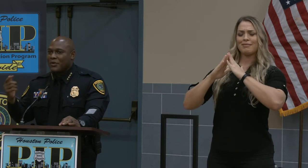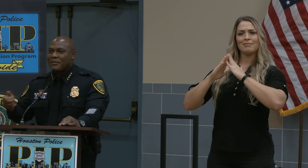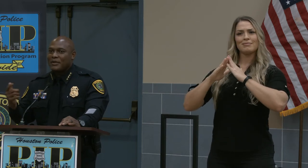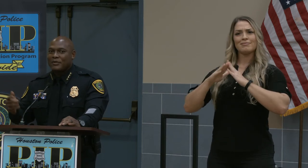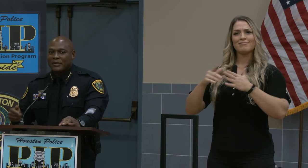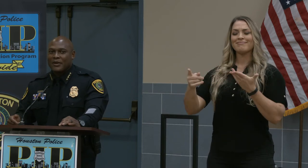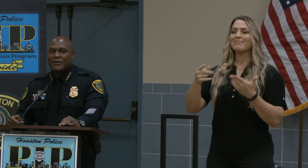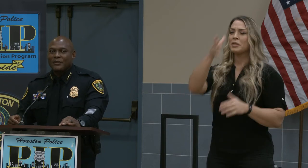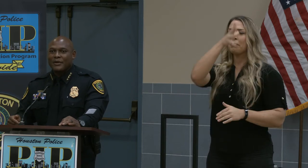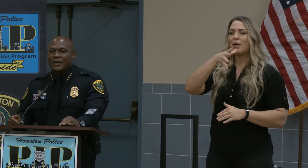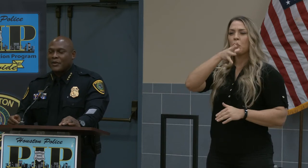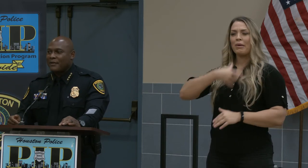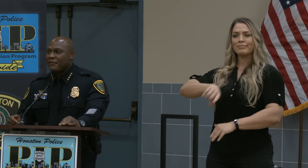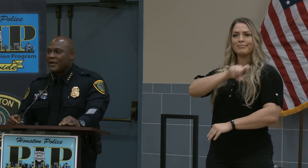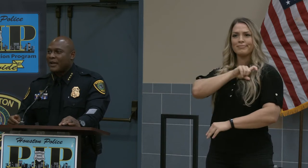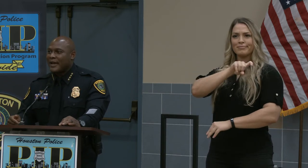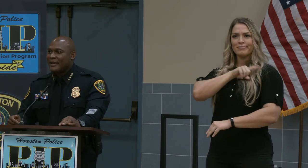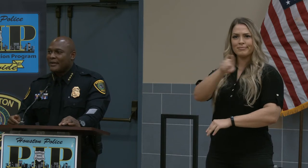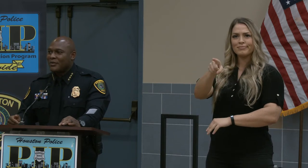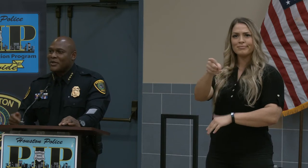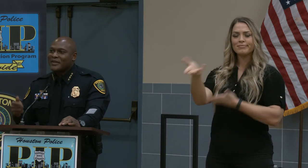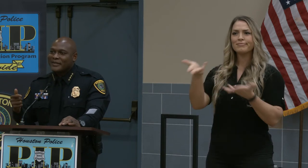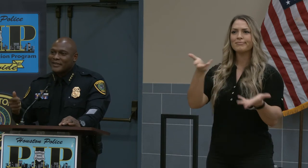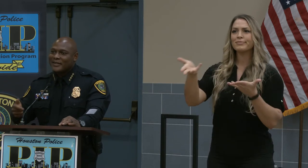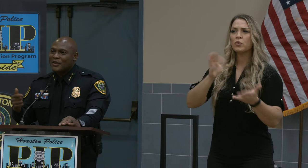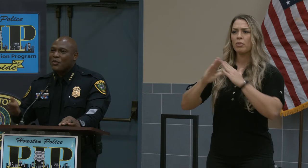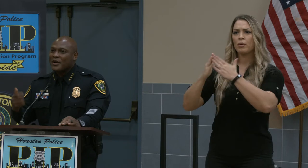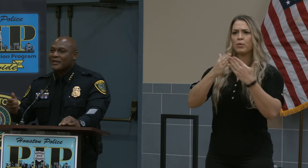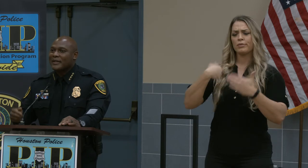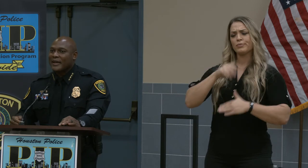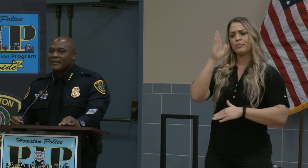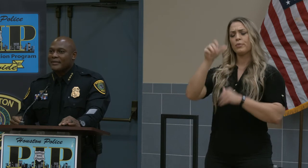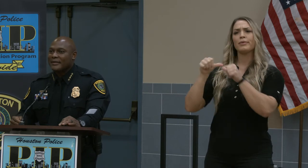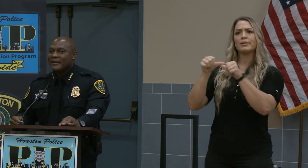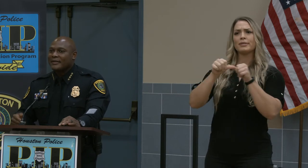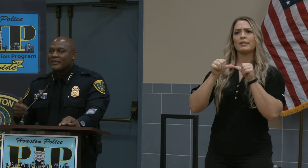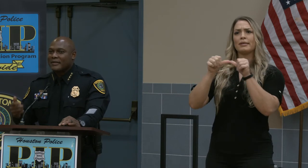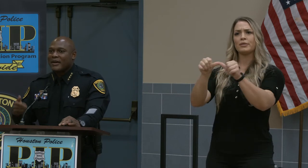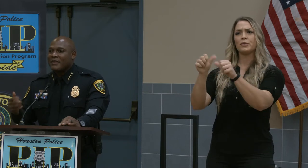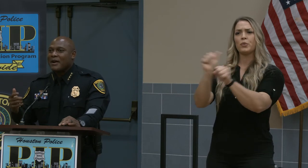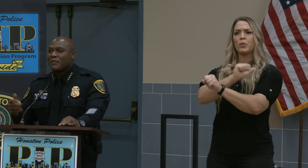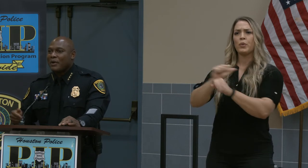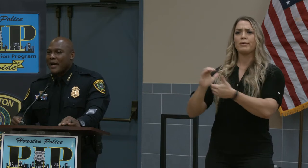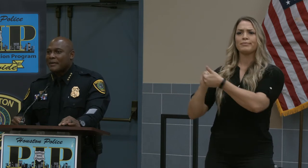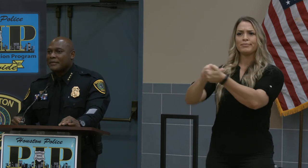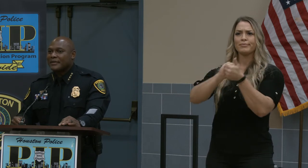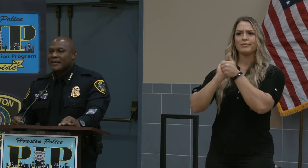women who serve on that front line. We're going to continue to work together to solve our problems,